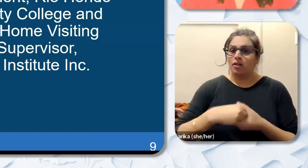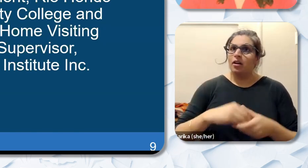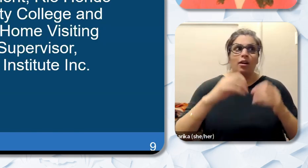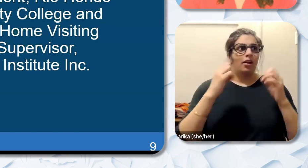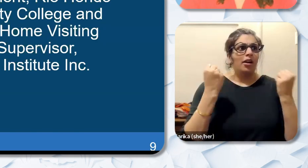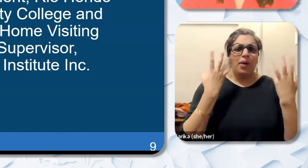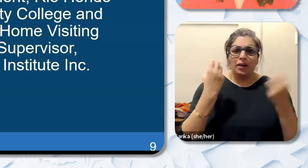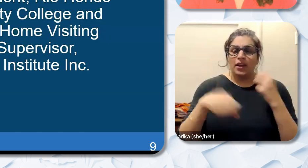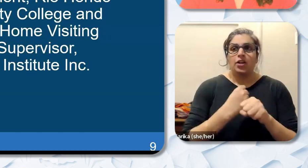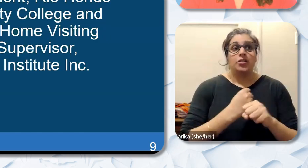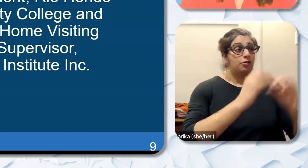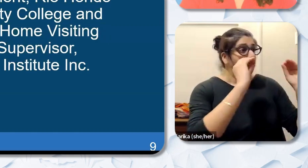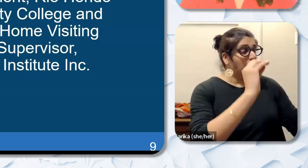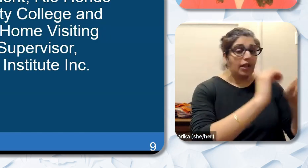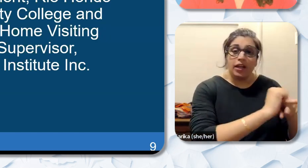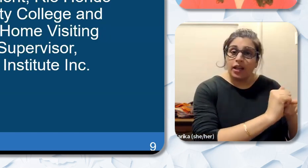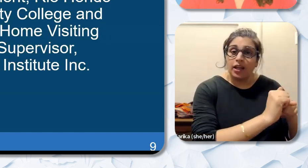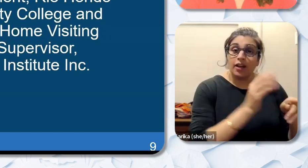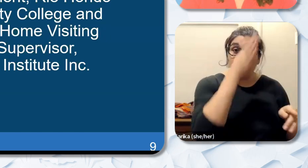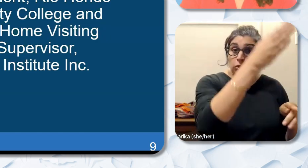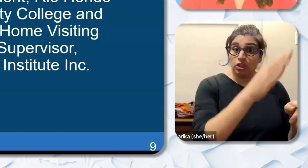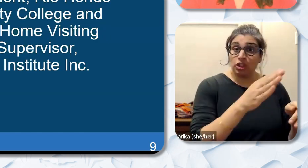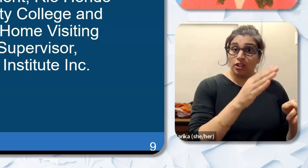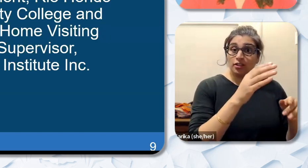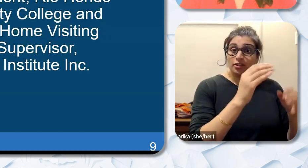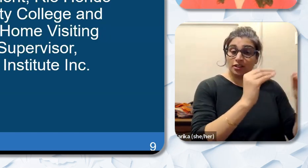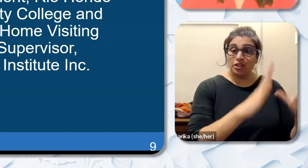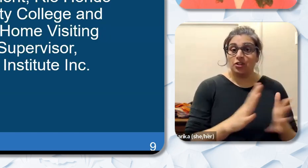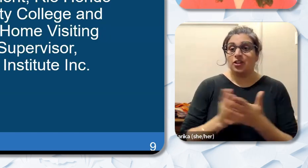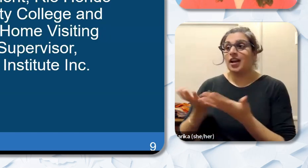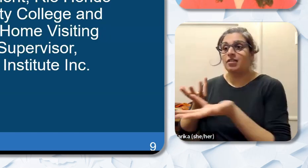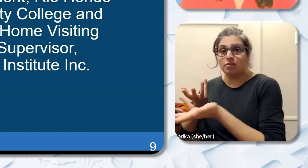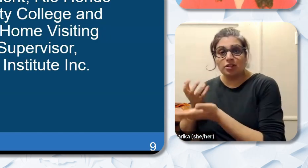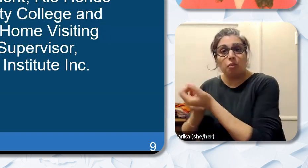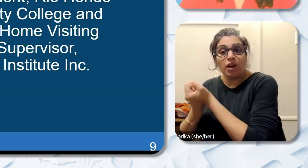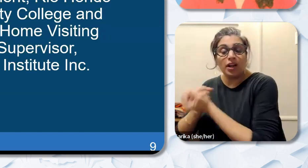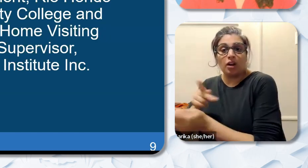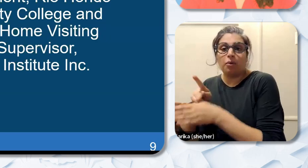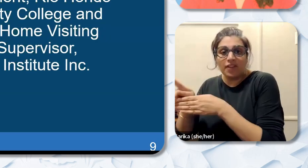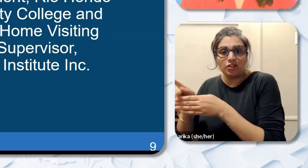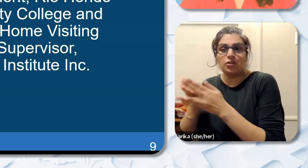teachers and supporting professionals through reflective coaching. It is a sincere pleasure